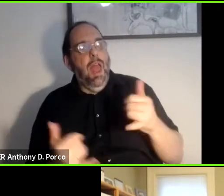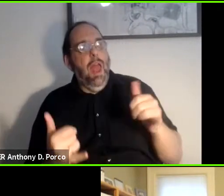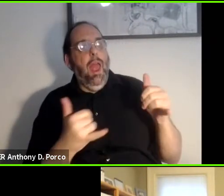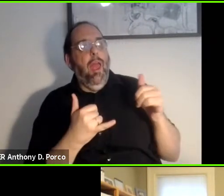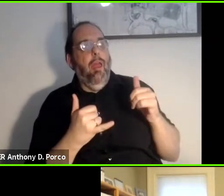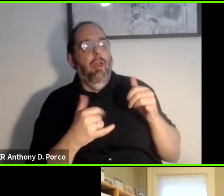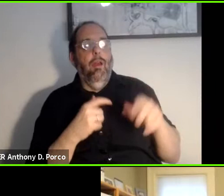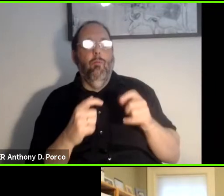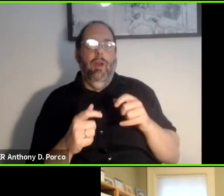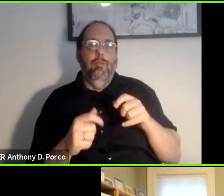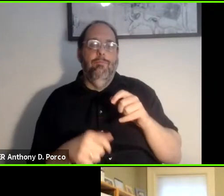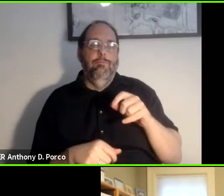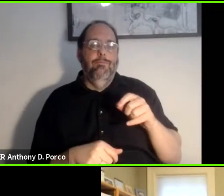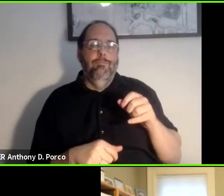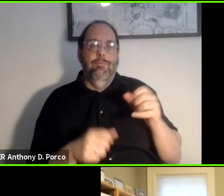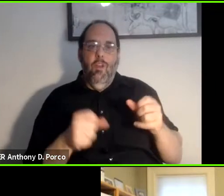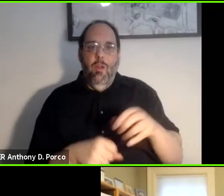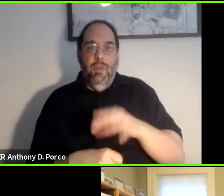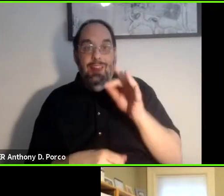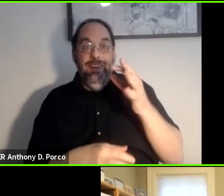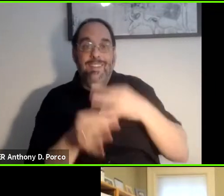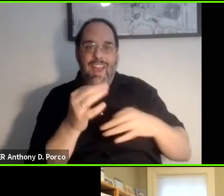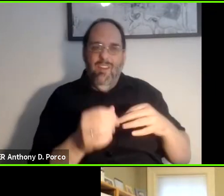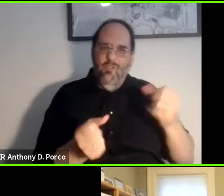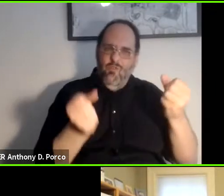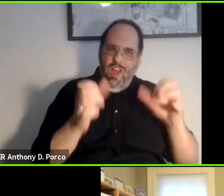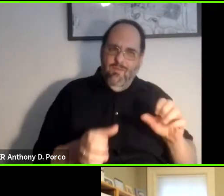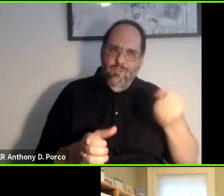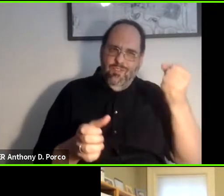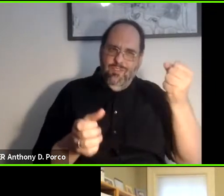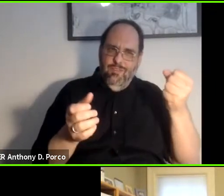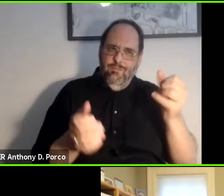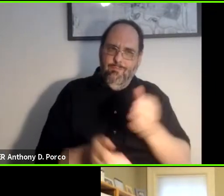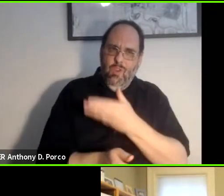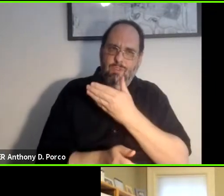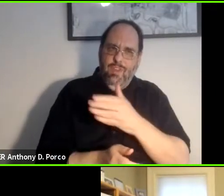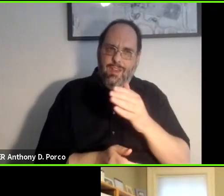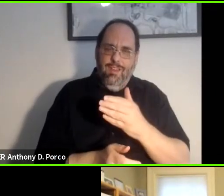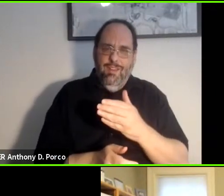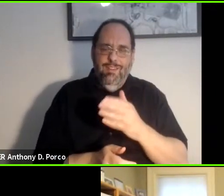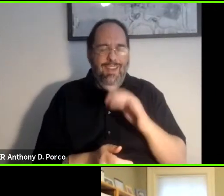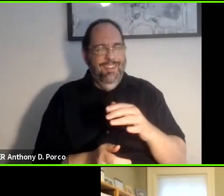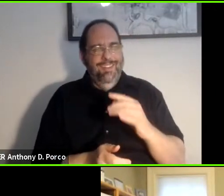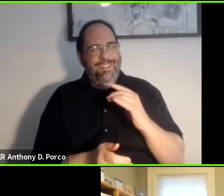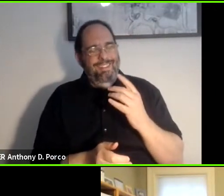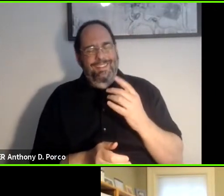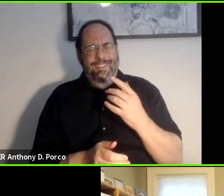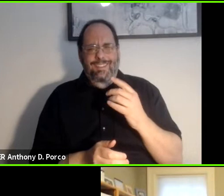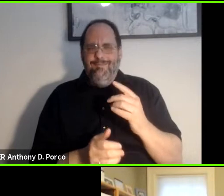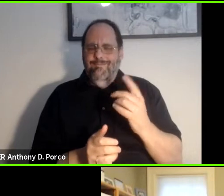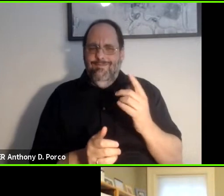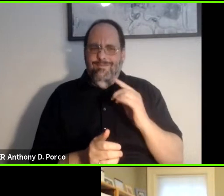picked up instead of the driver's music. This is an extreme example but this shows that it is